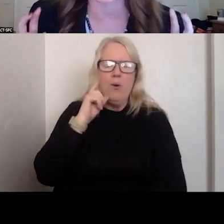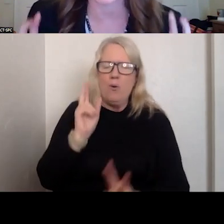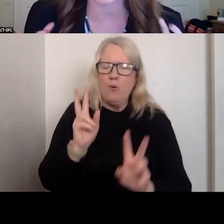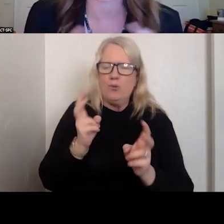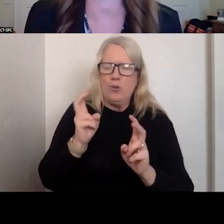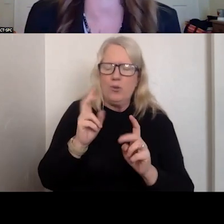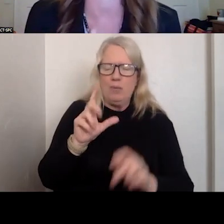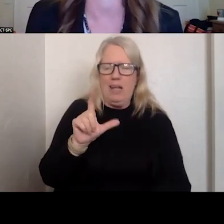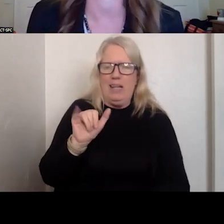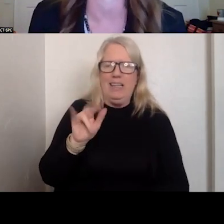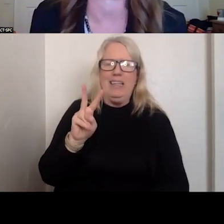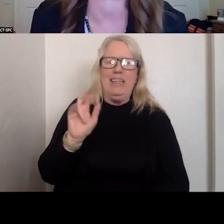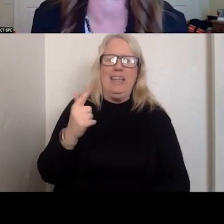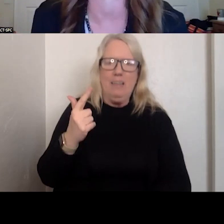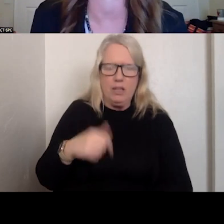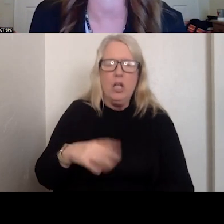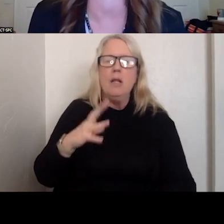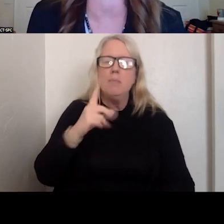EXPERIENCE, NOT LIVED EXPERIENCE.